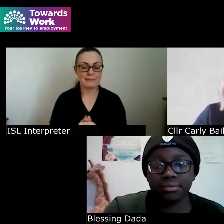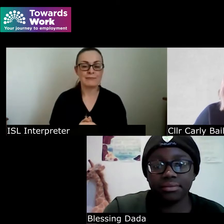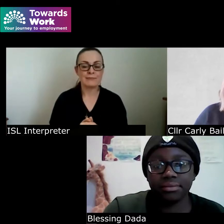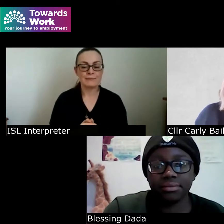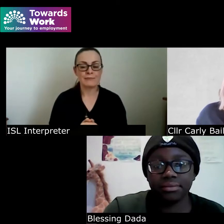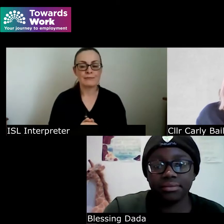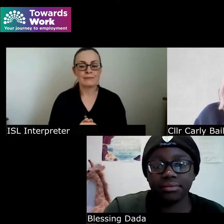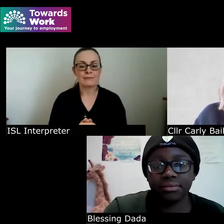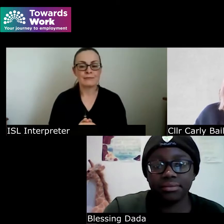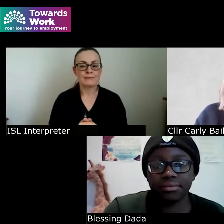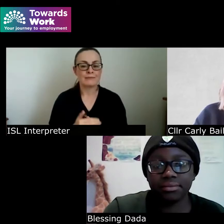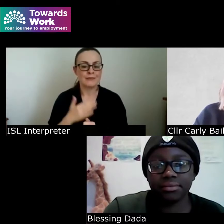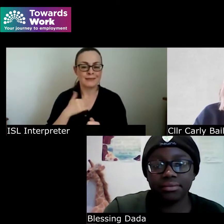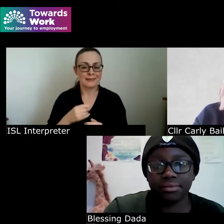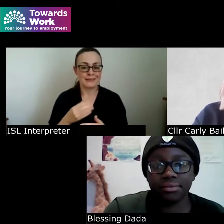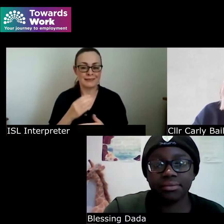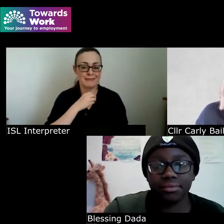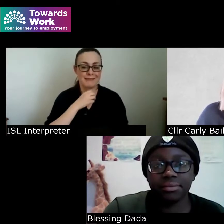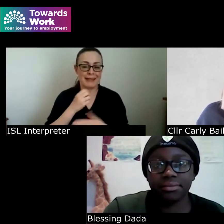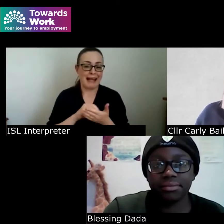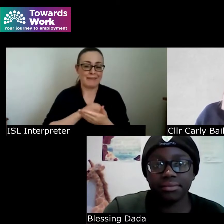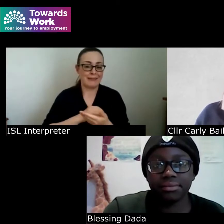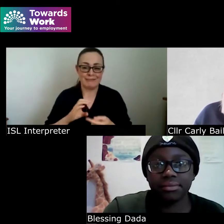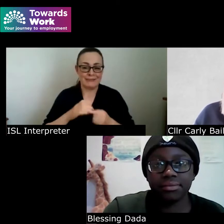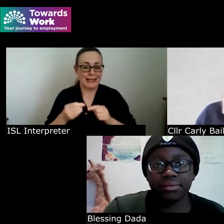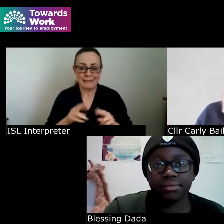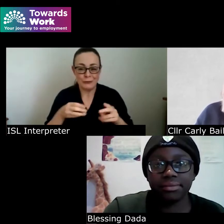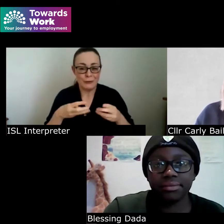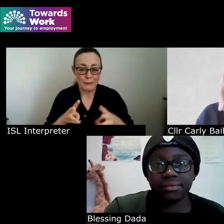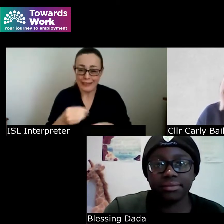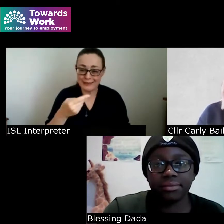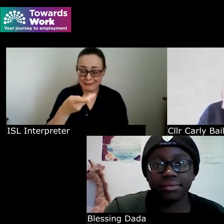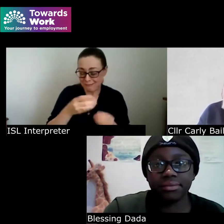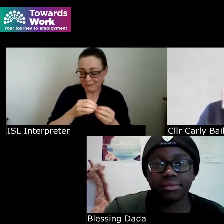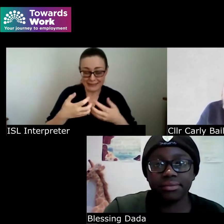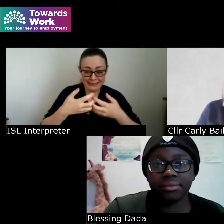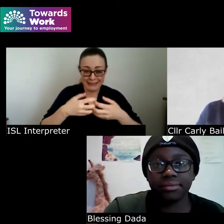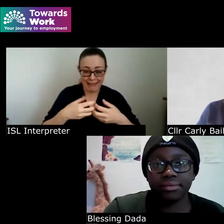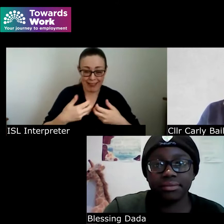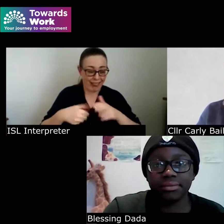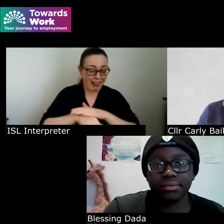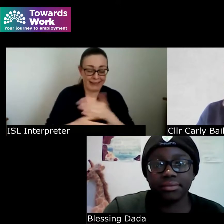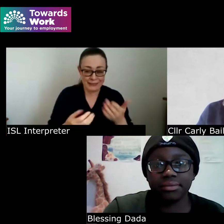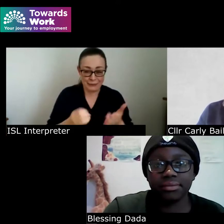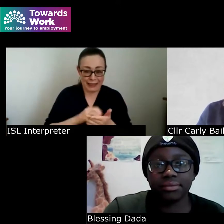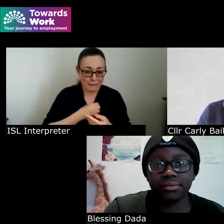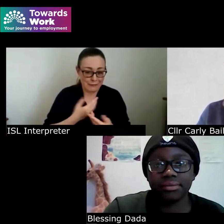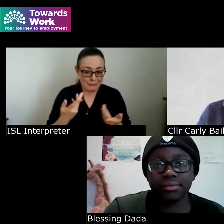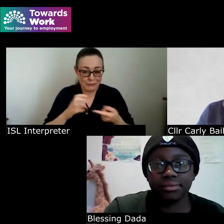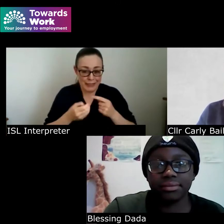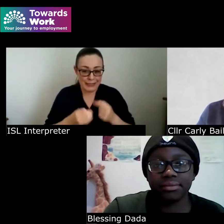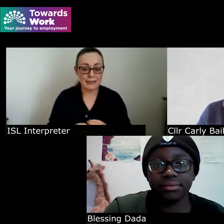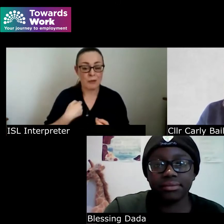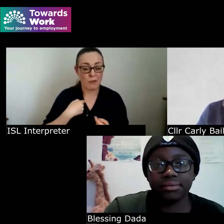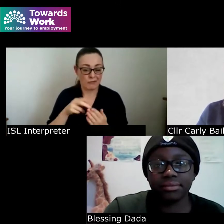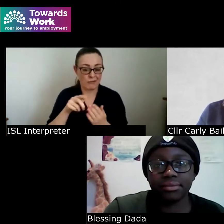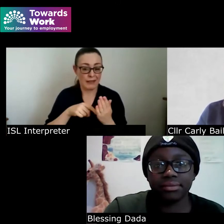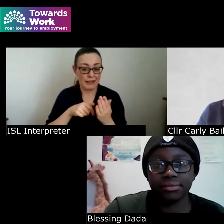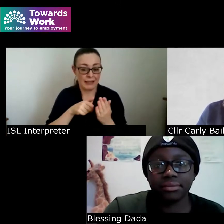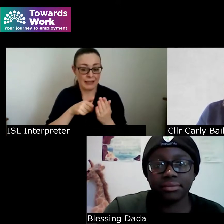to improvise because as you said technology and so like I said if Tracy wants to turn on